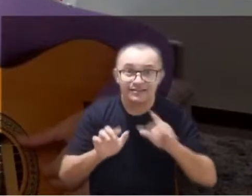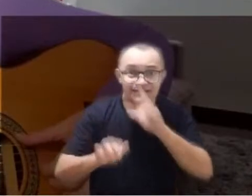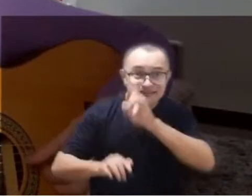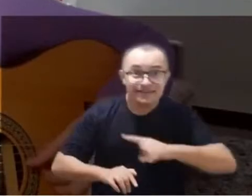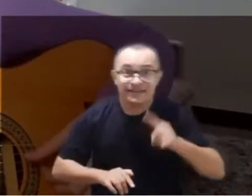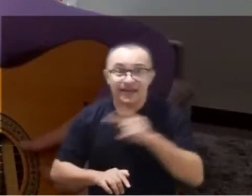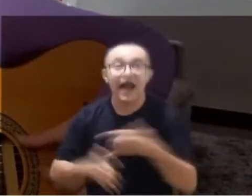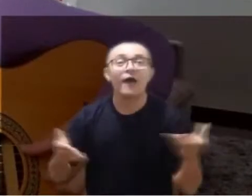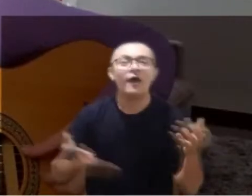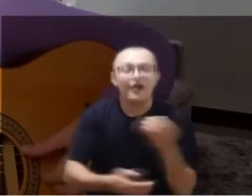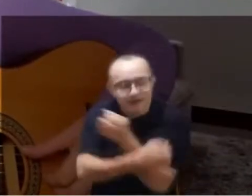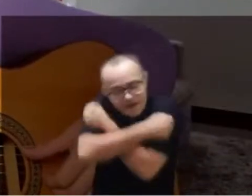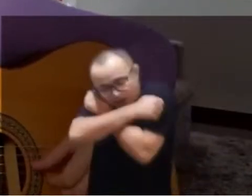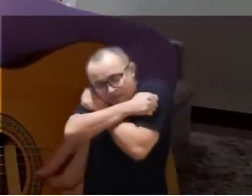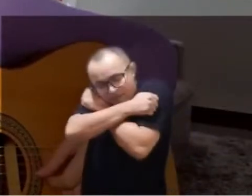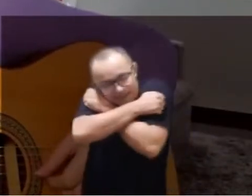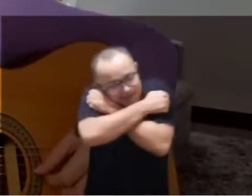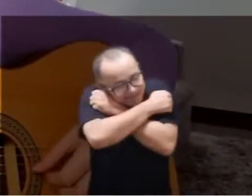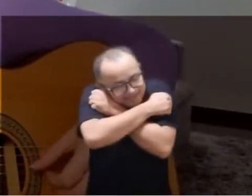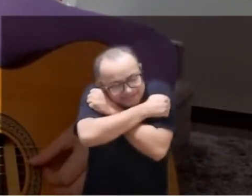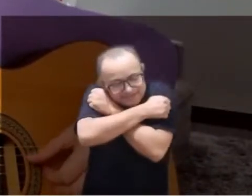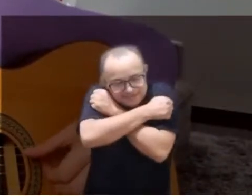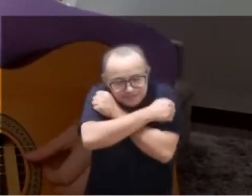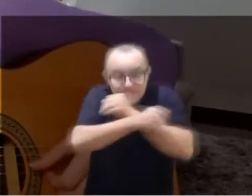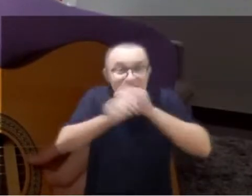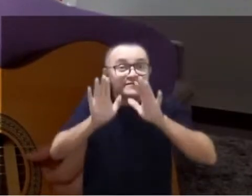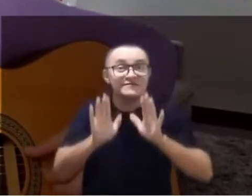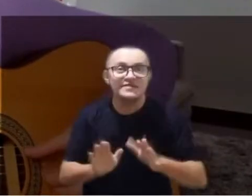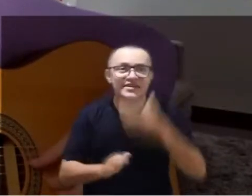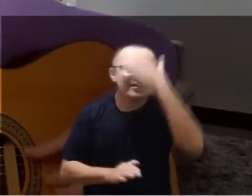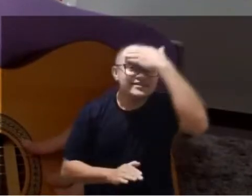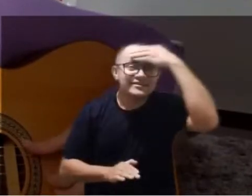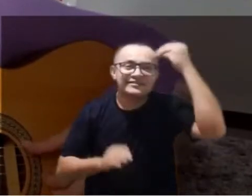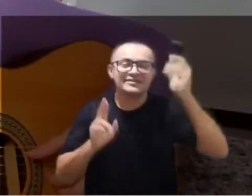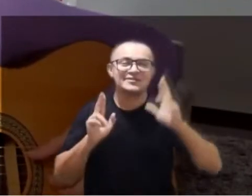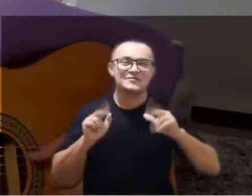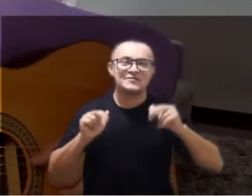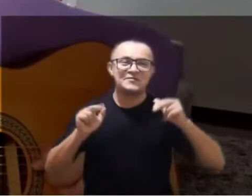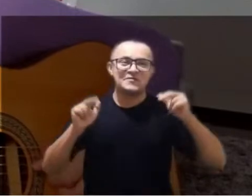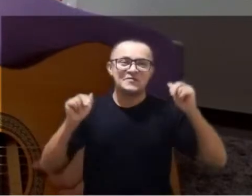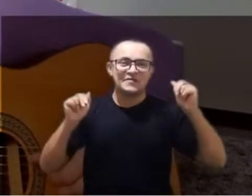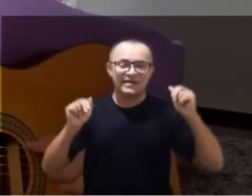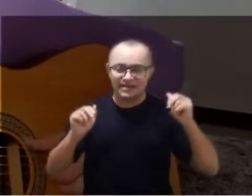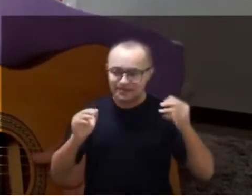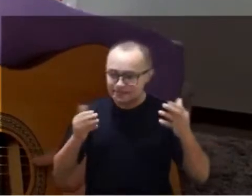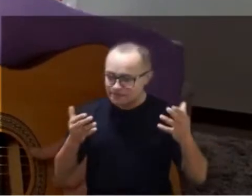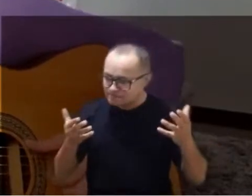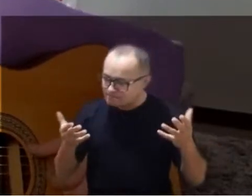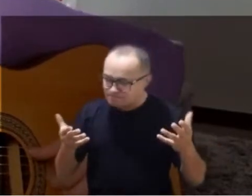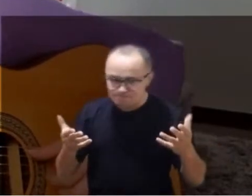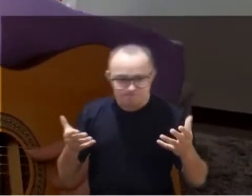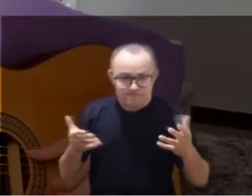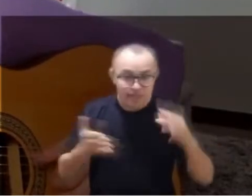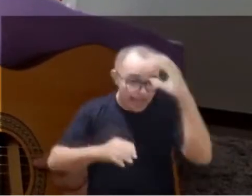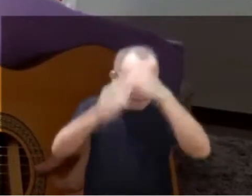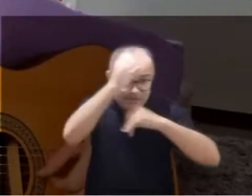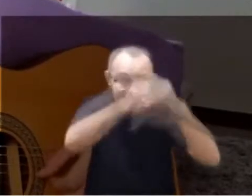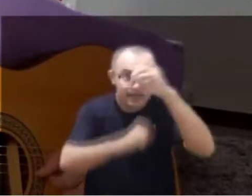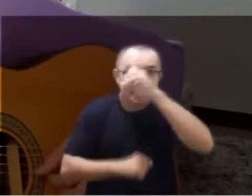what stays and will never be forgotten is that nothing cancels the learning we made